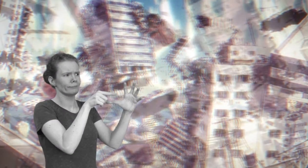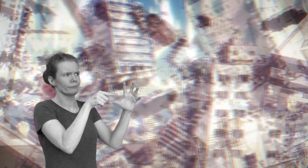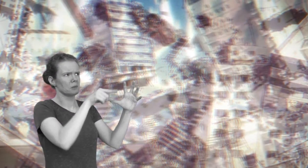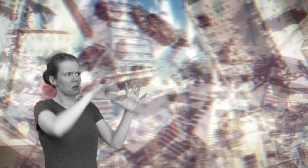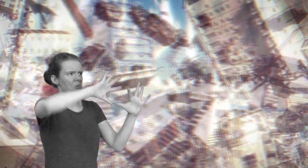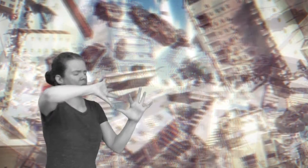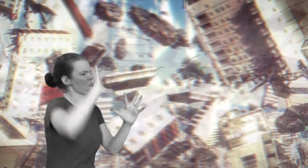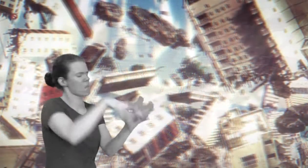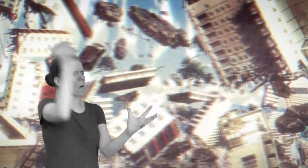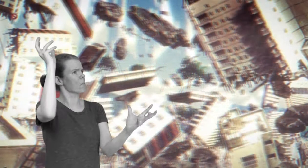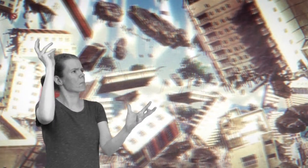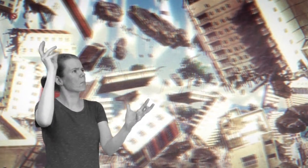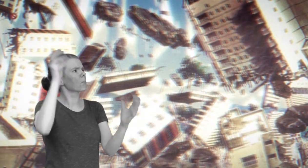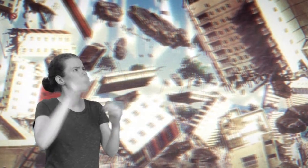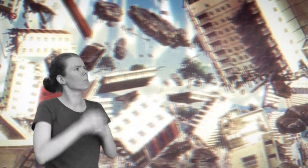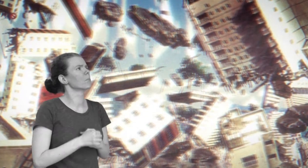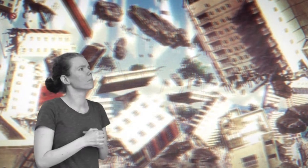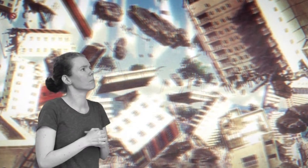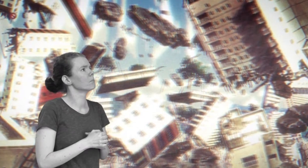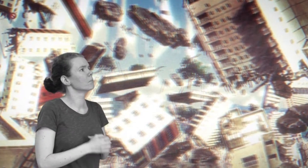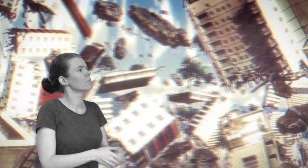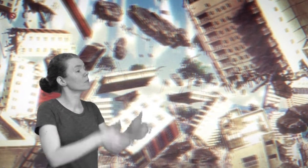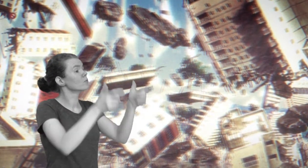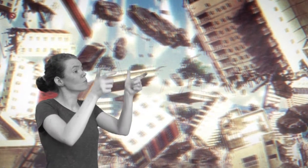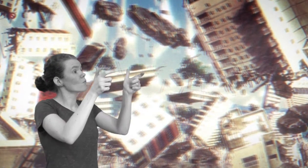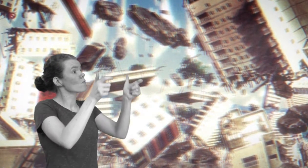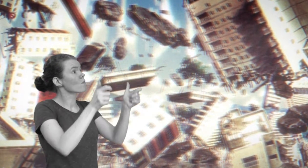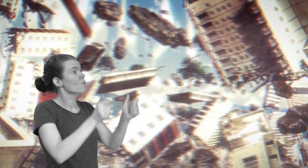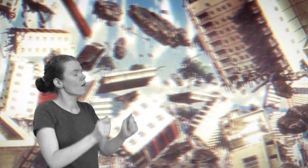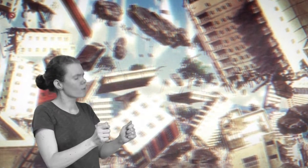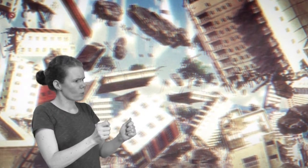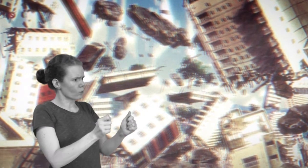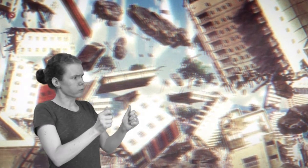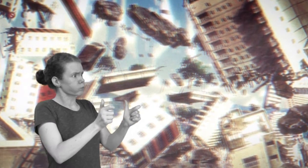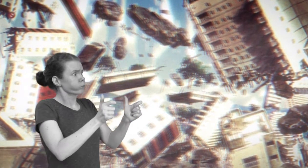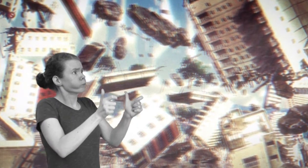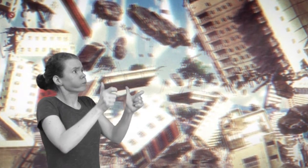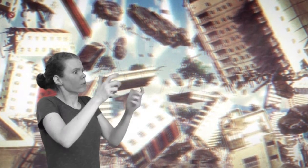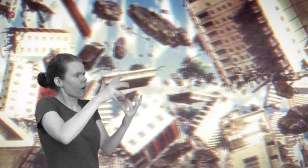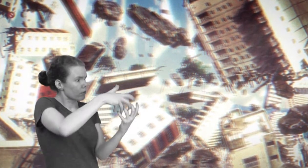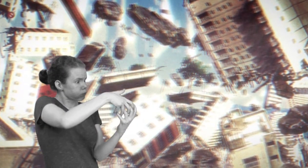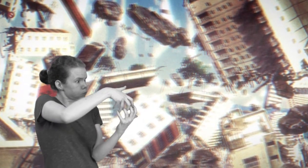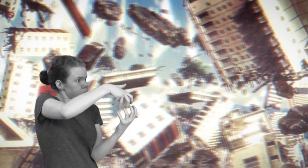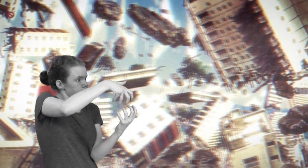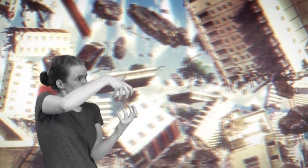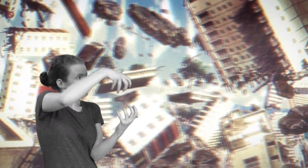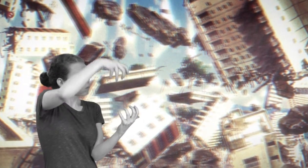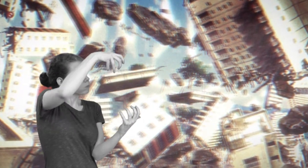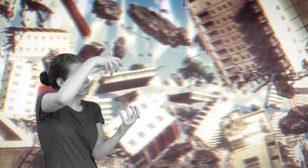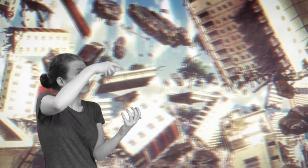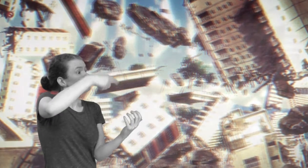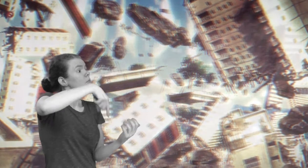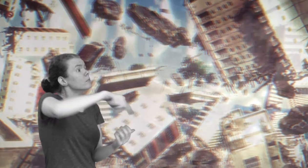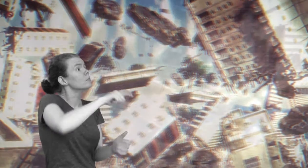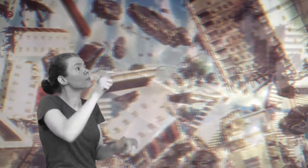The experiment was a cataclysmic failure, causing gravity to be reversed.